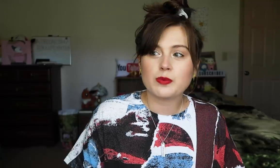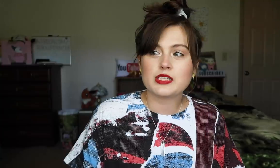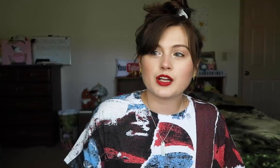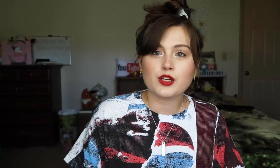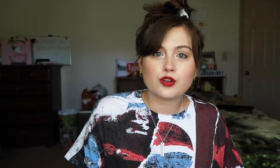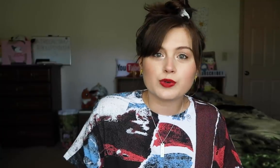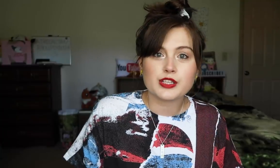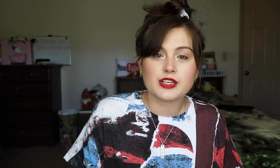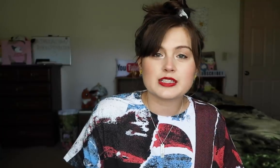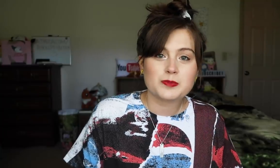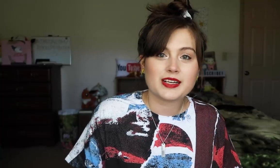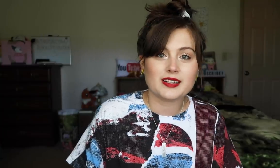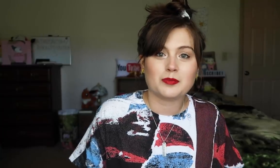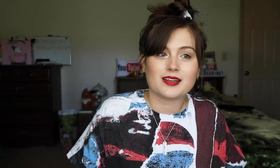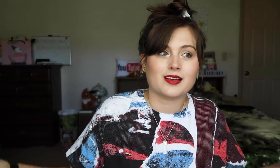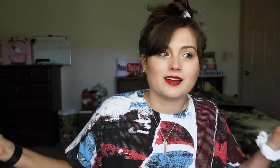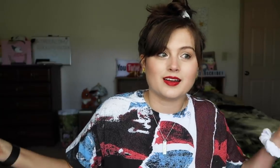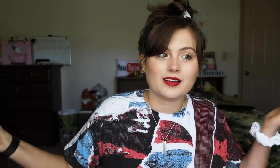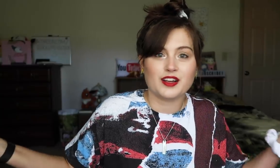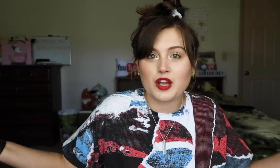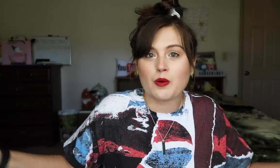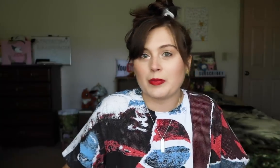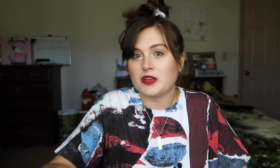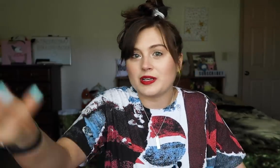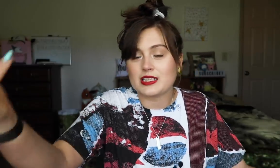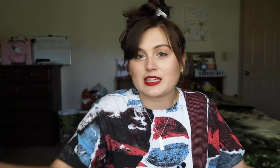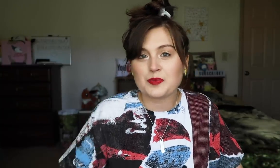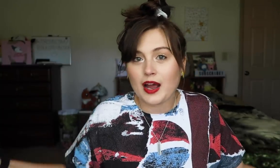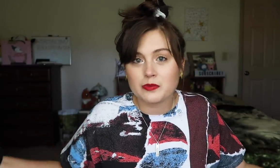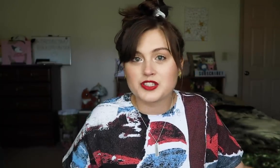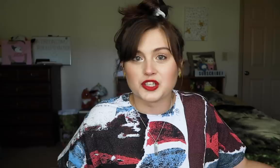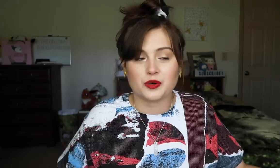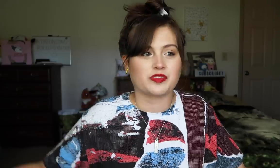Everybody's like, "You're really good at speaking". I'm like, "I know". "I've been doing it the same time as you".